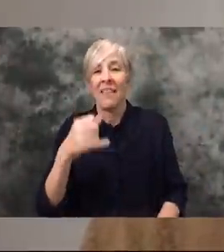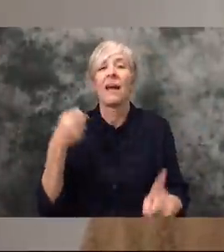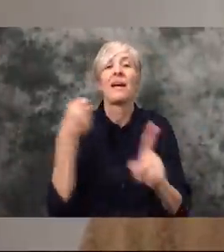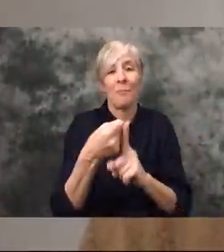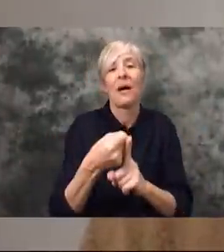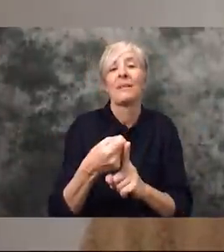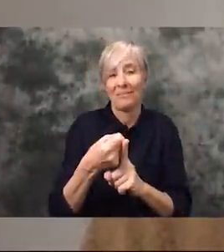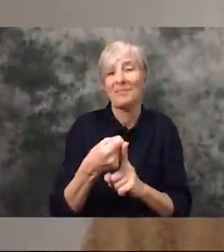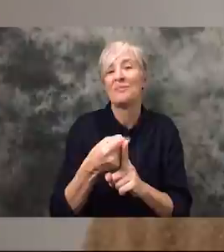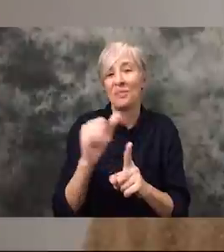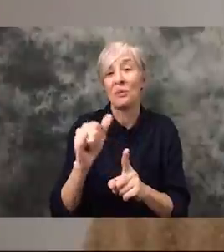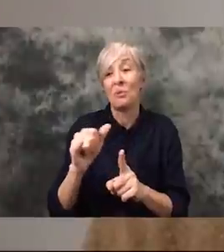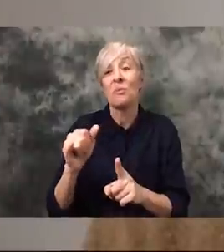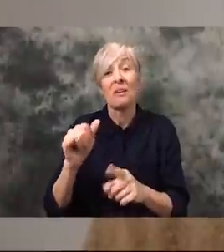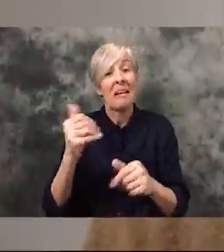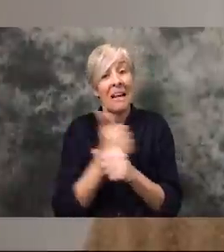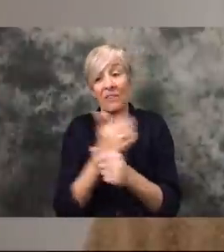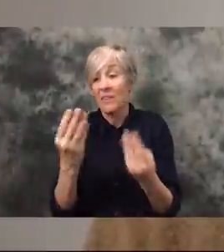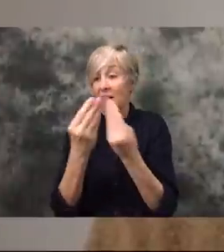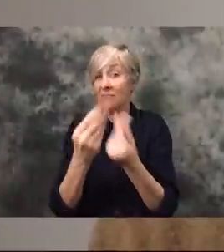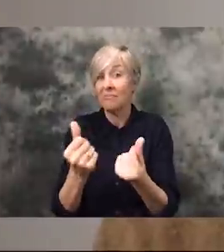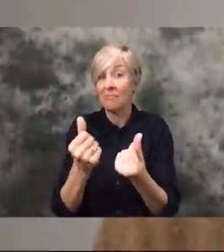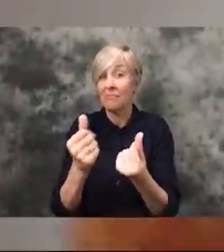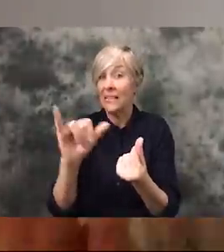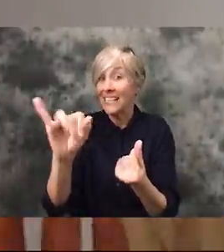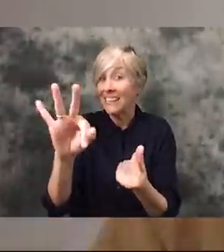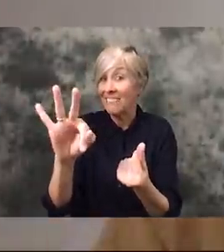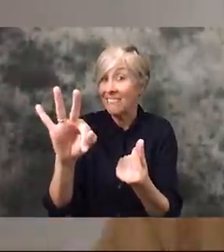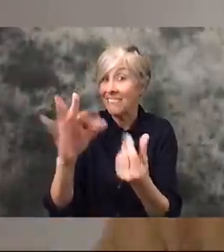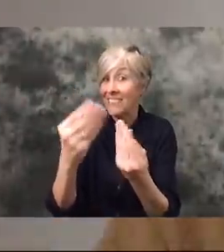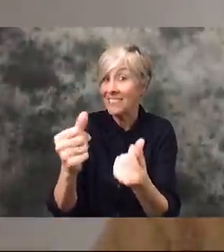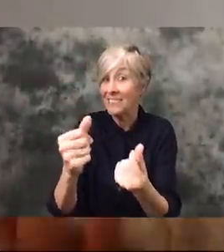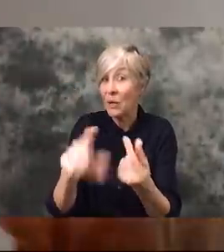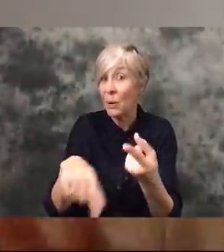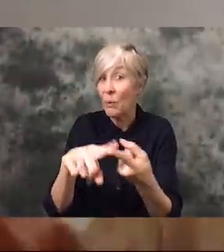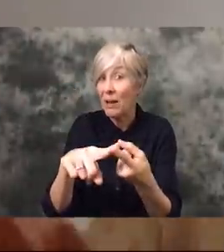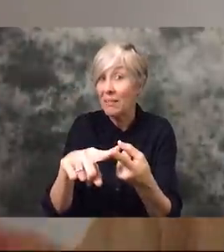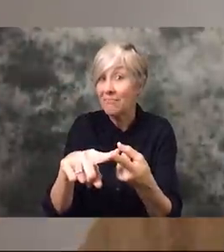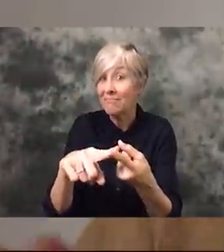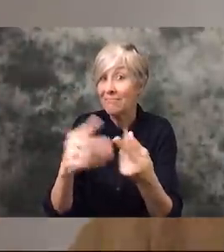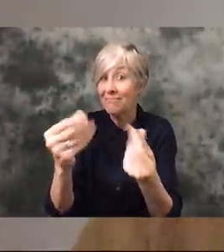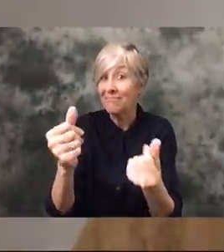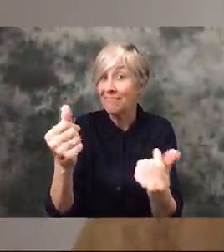of that when this all comes to an end - if and when it does. How long are we gonna